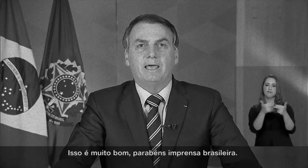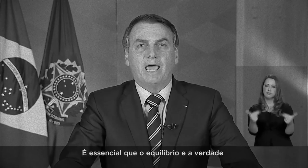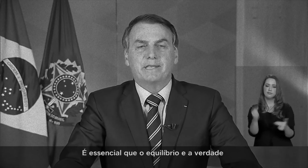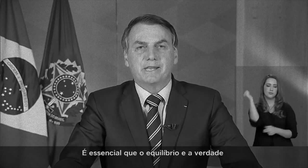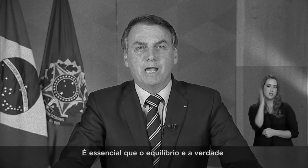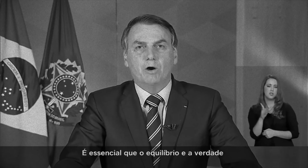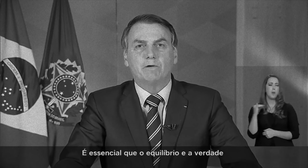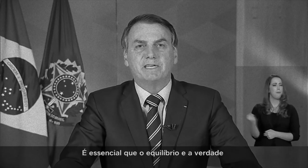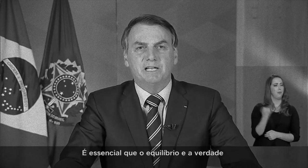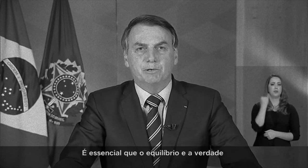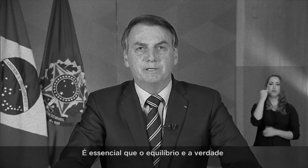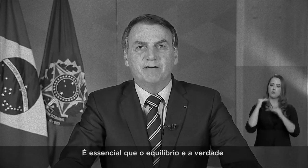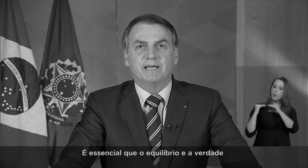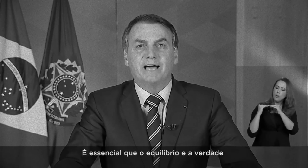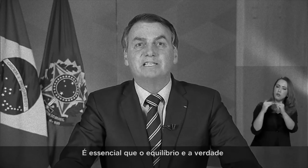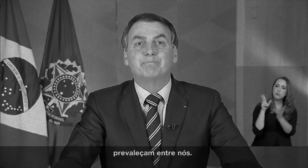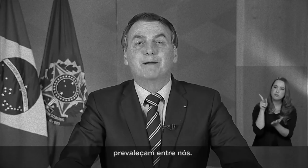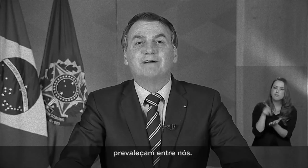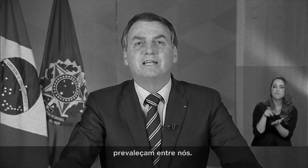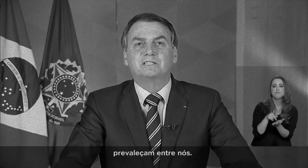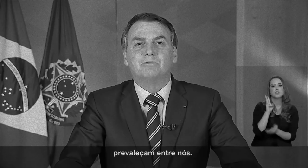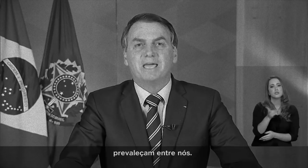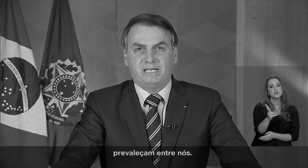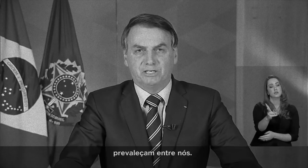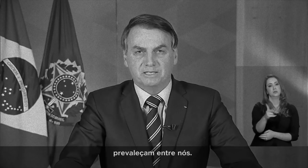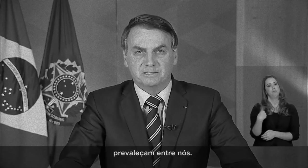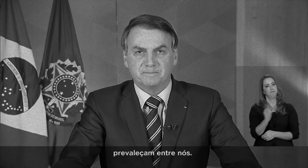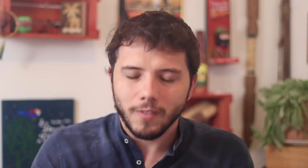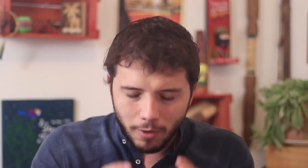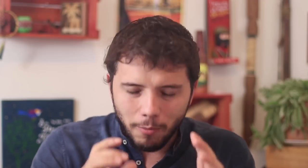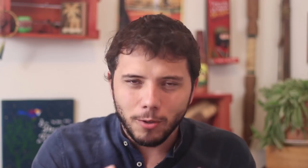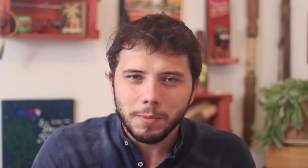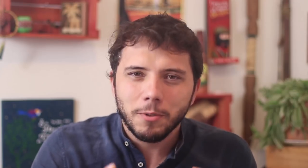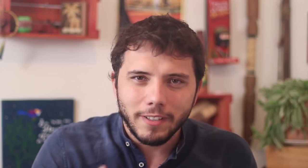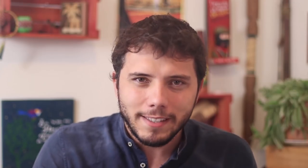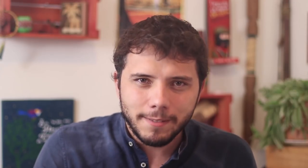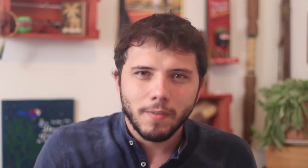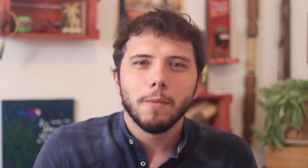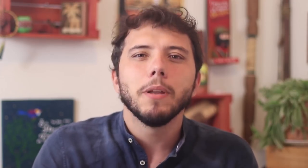It is essential that balance and truth prevail among us OK. One thing at a time.